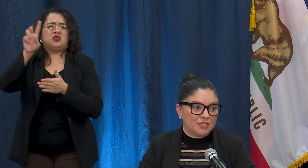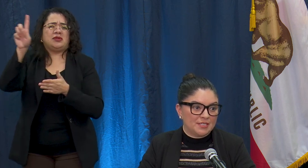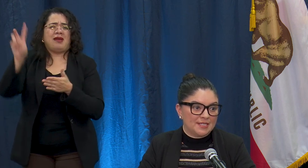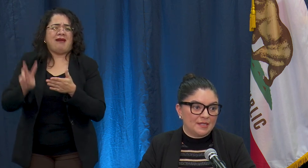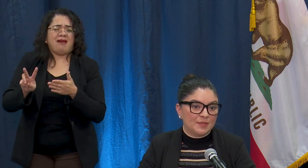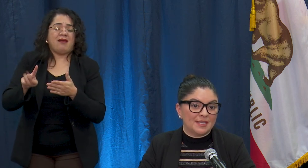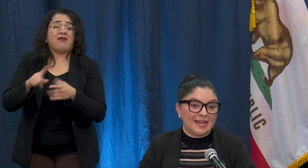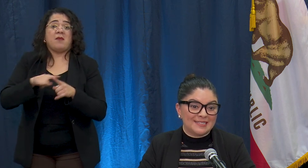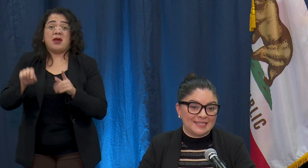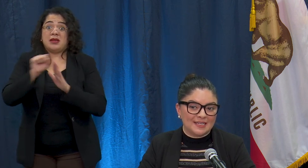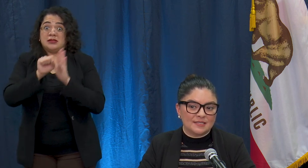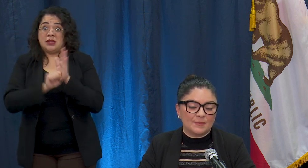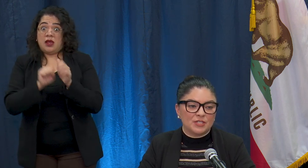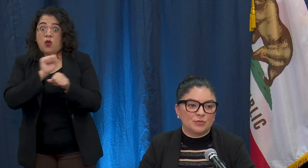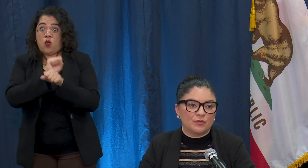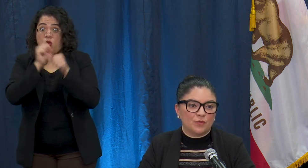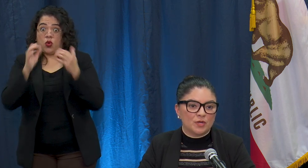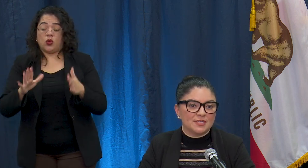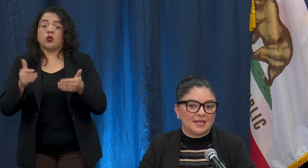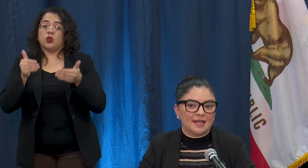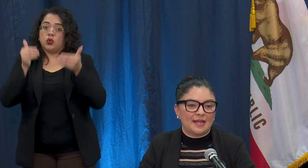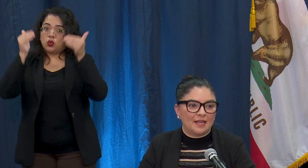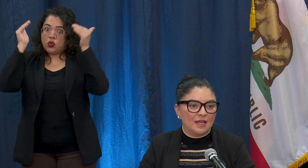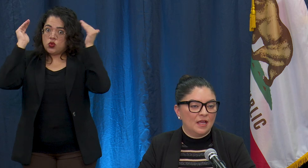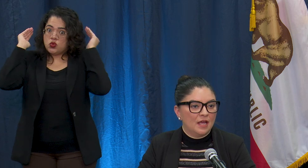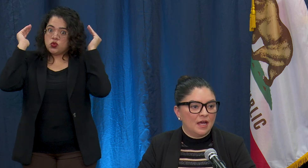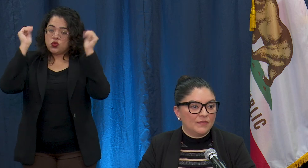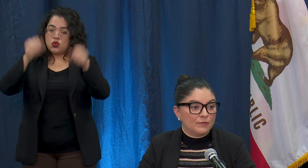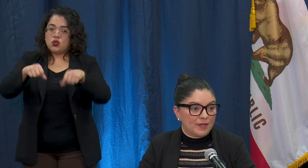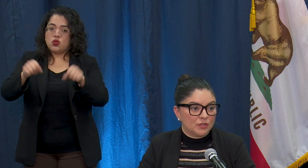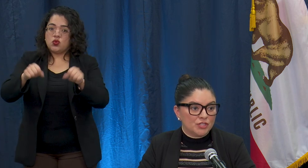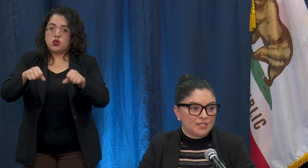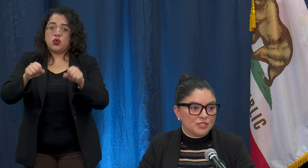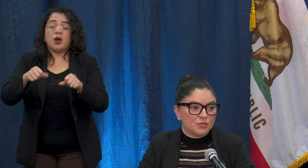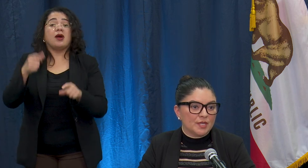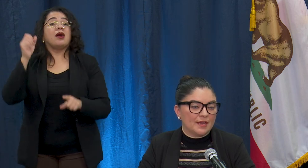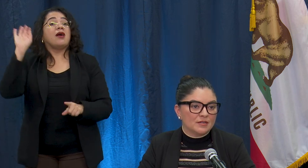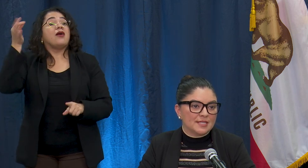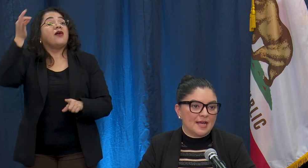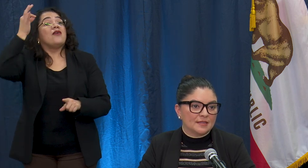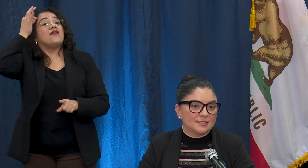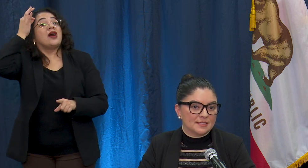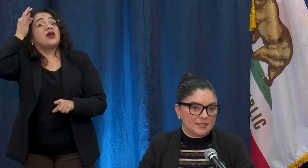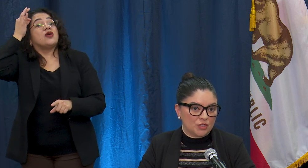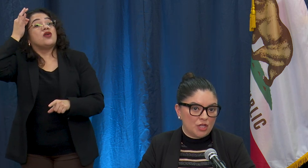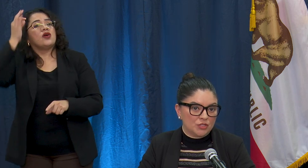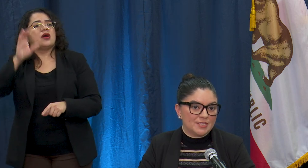inundated but the nice thing as I mentioned before is that any of the federal changes through the Cares Act, the $600, the